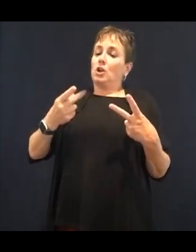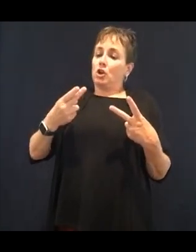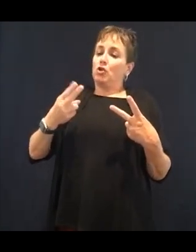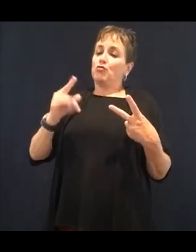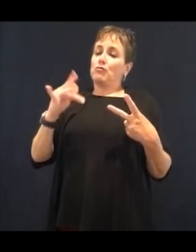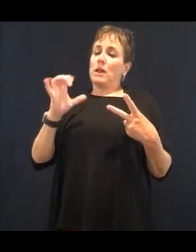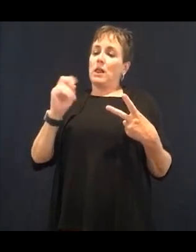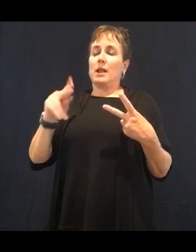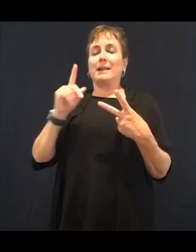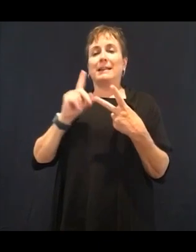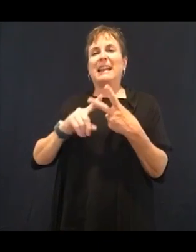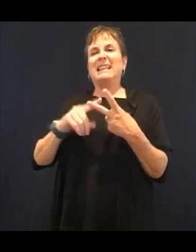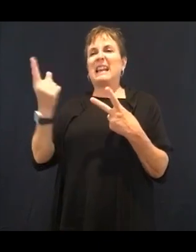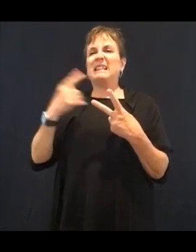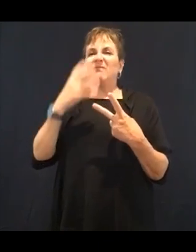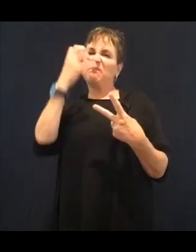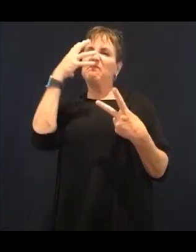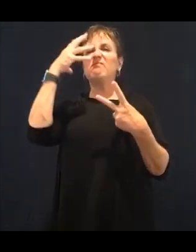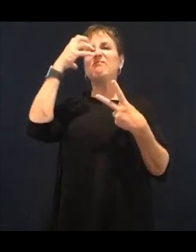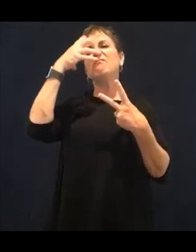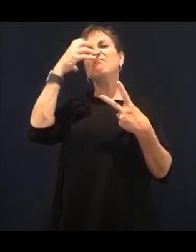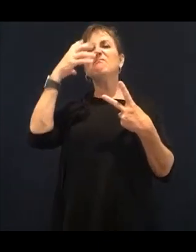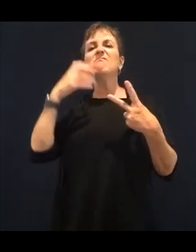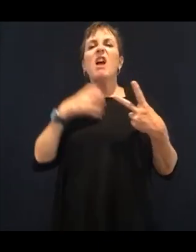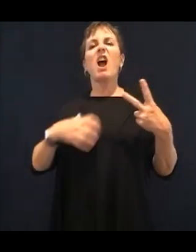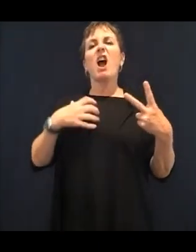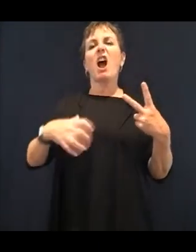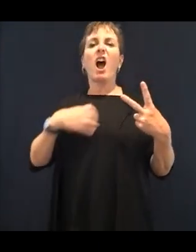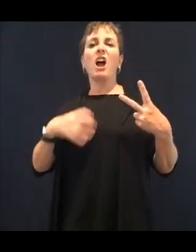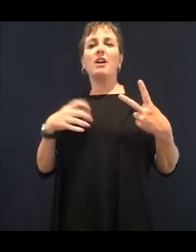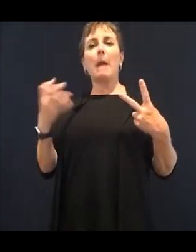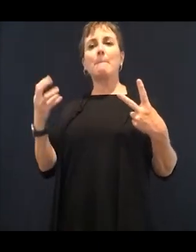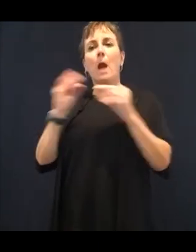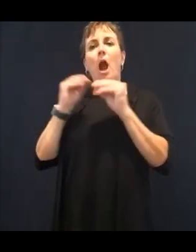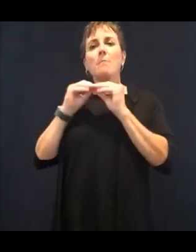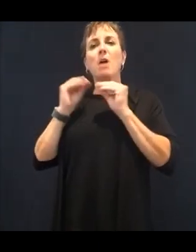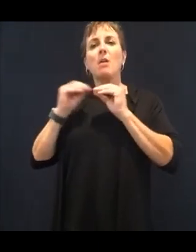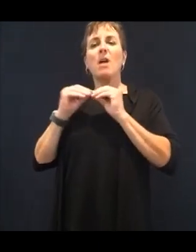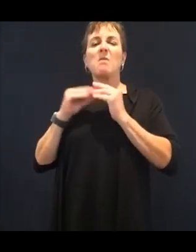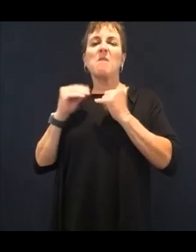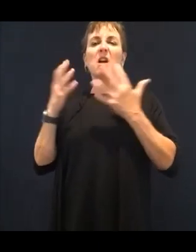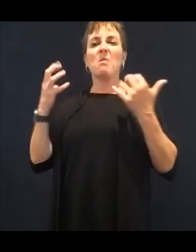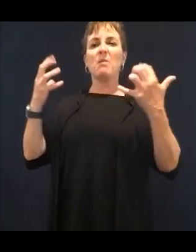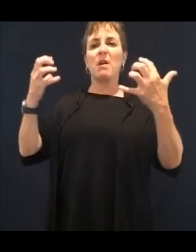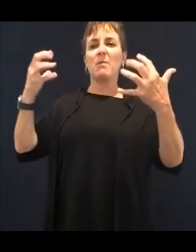It feels overwhelmed. It's that fight or flight hormone that stays